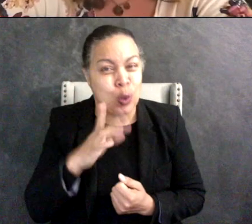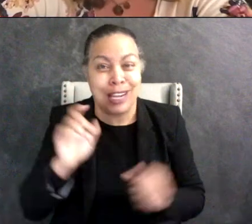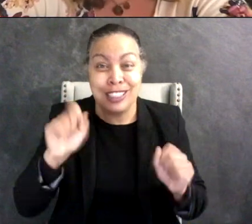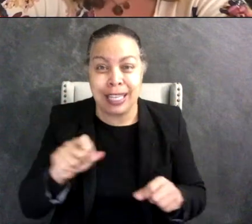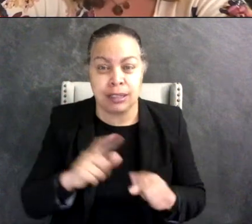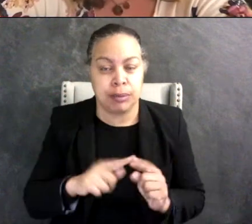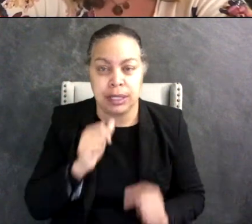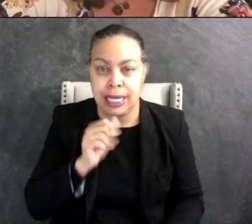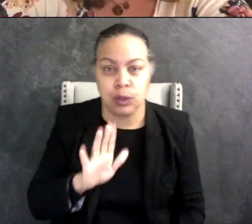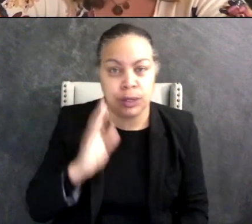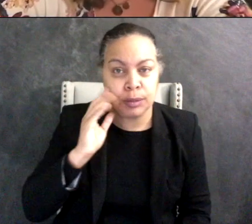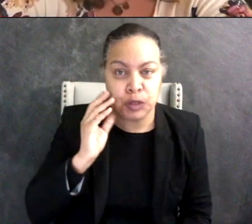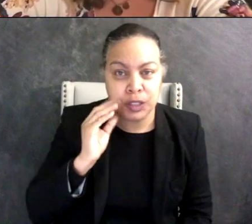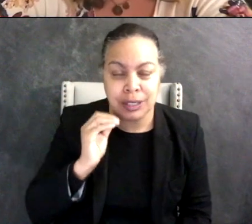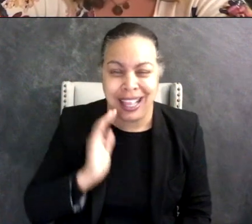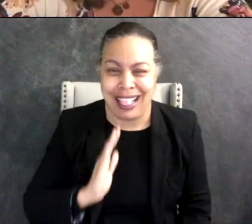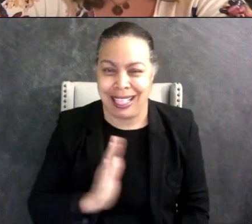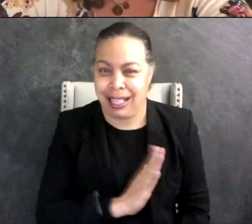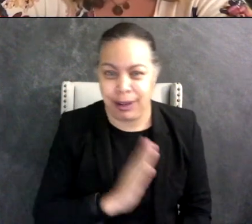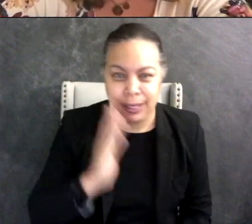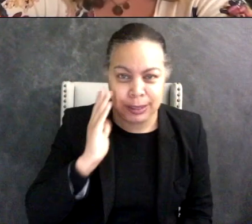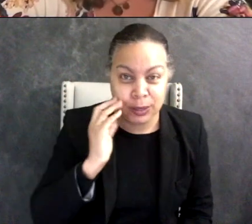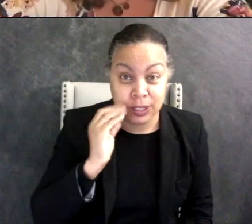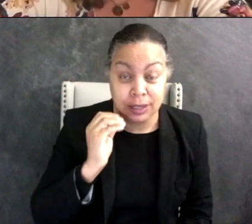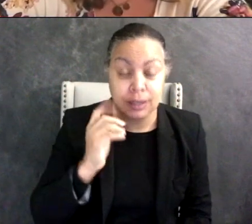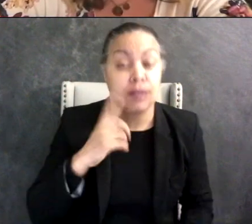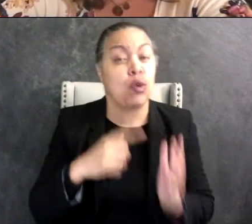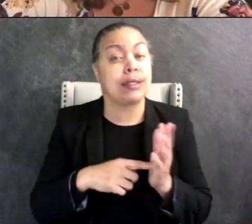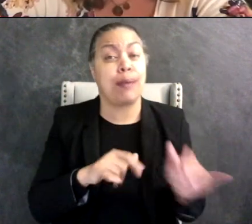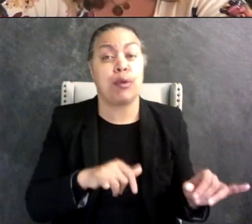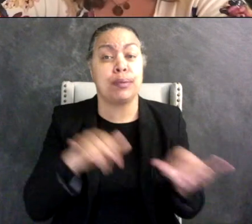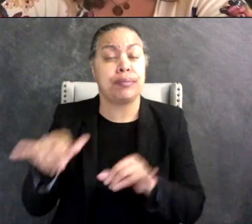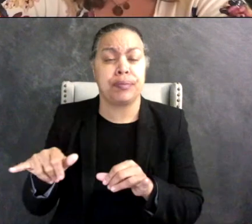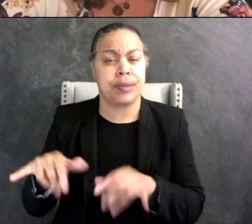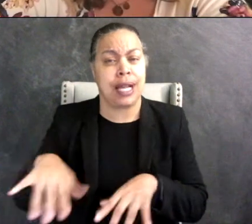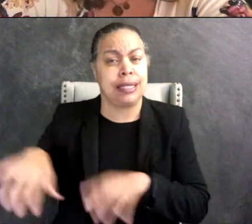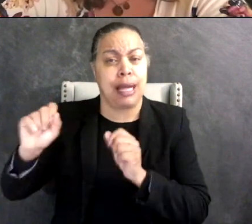think about the analogies they use in the adoption community, you know and myself as a person who has